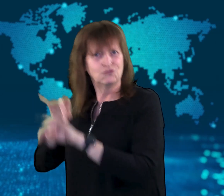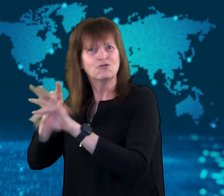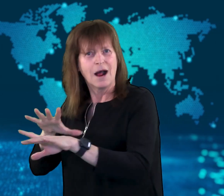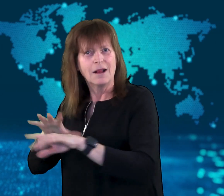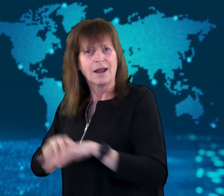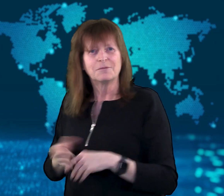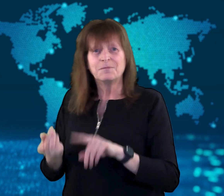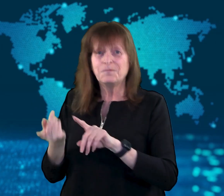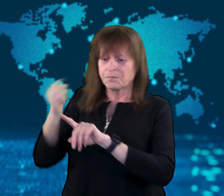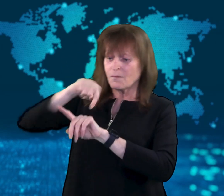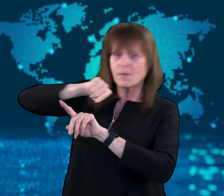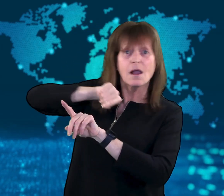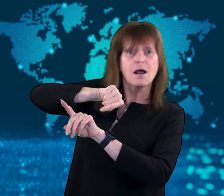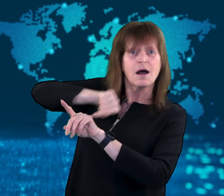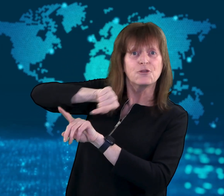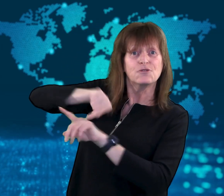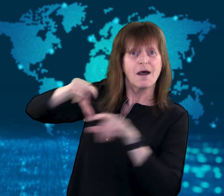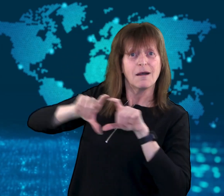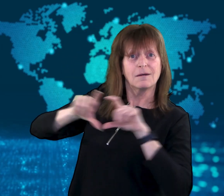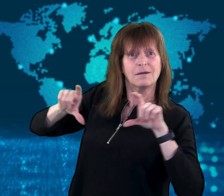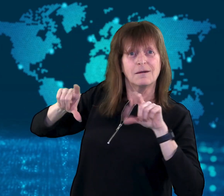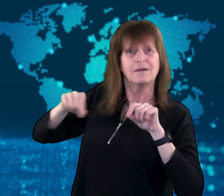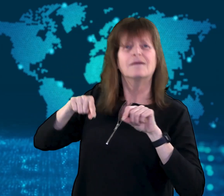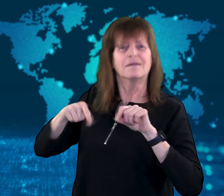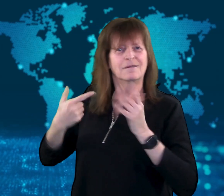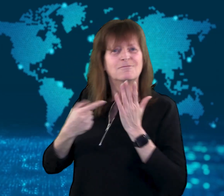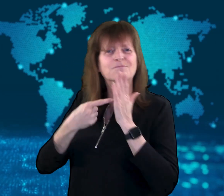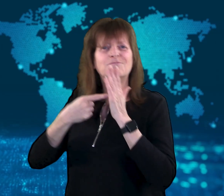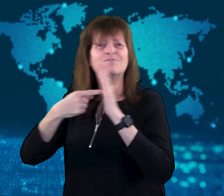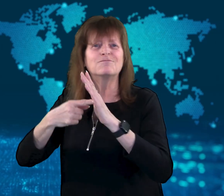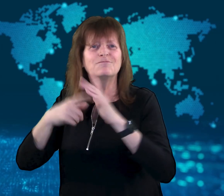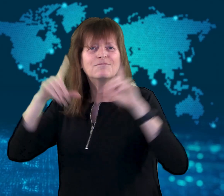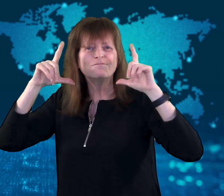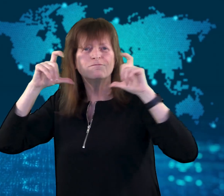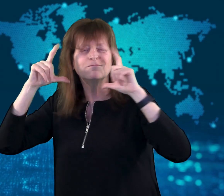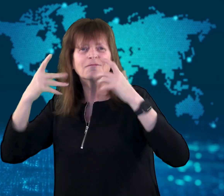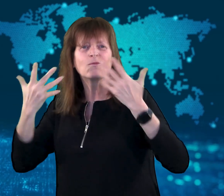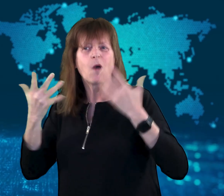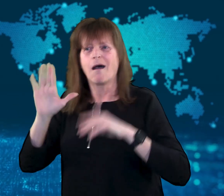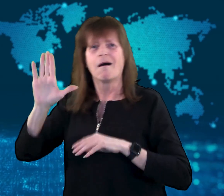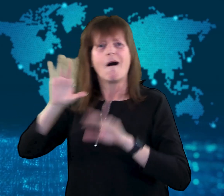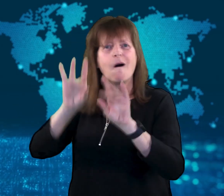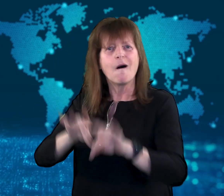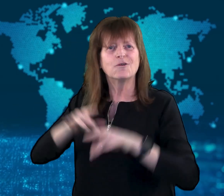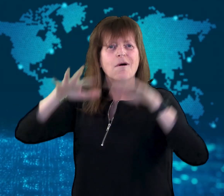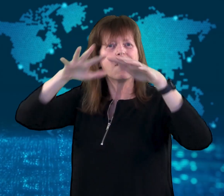The other side of the note will continue to show an image of